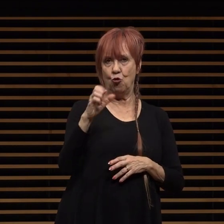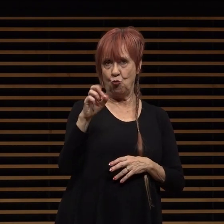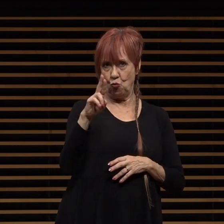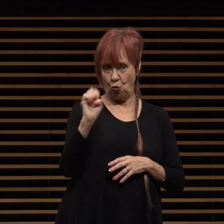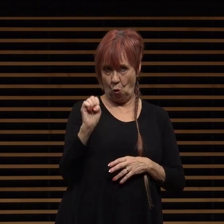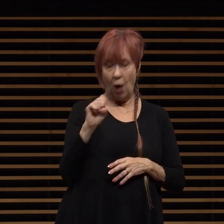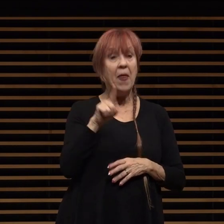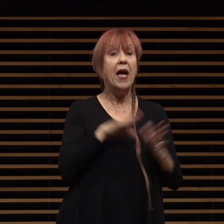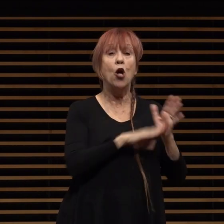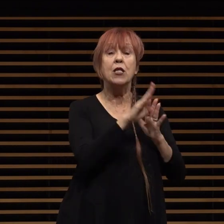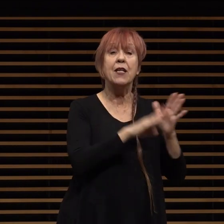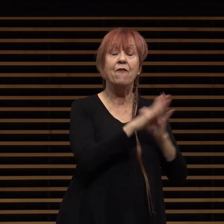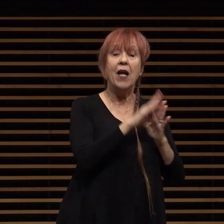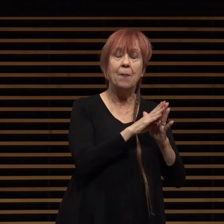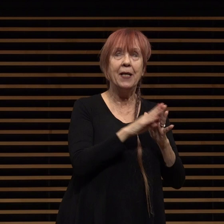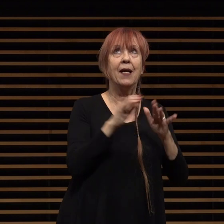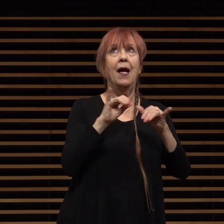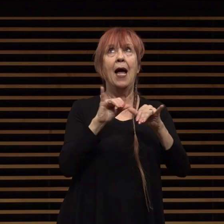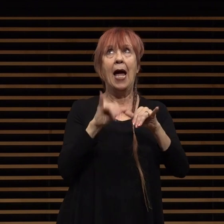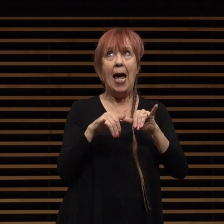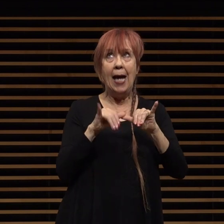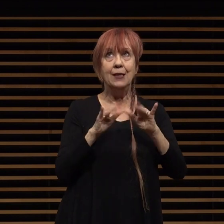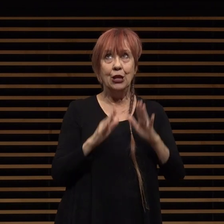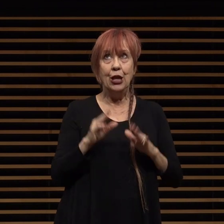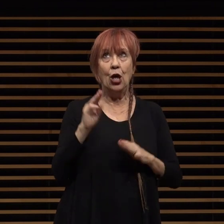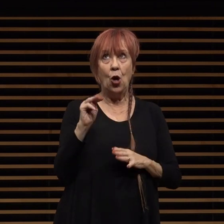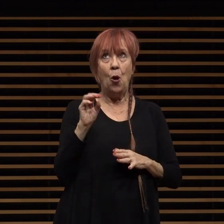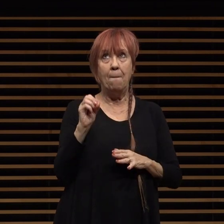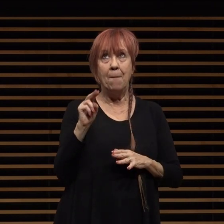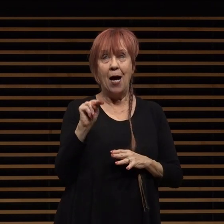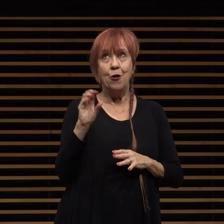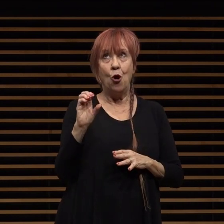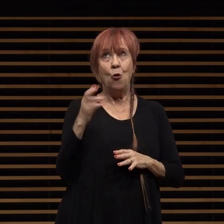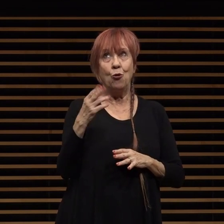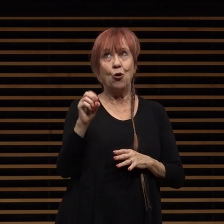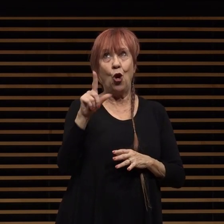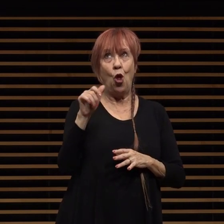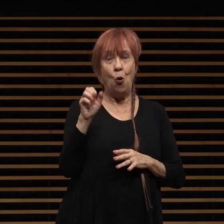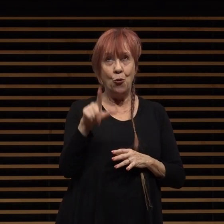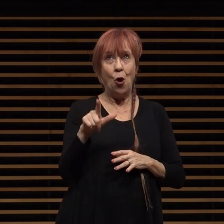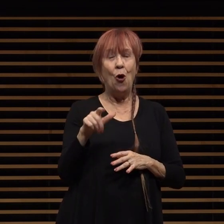engineered mono